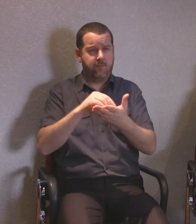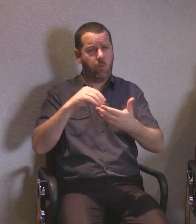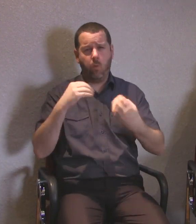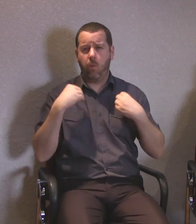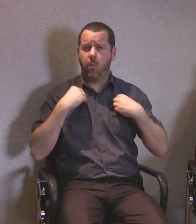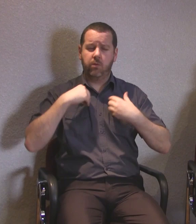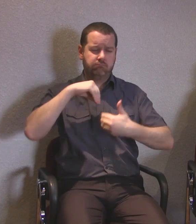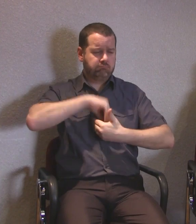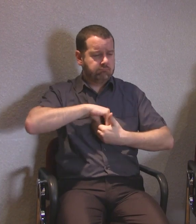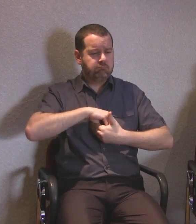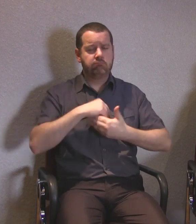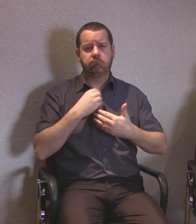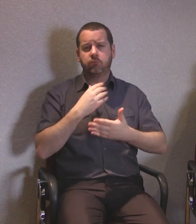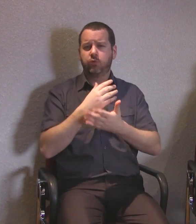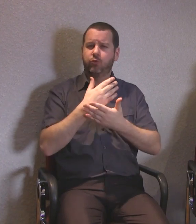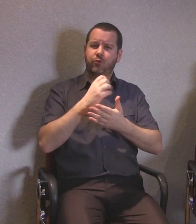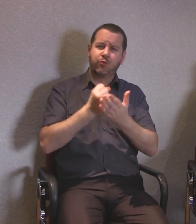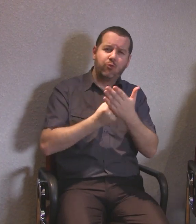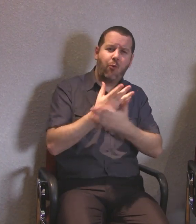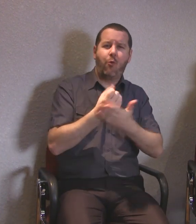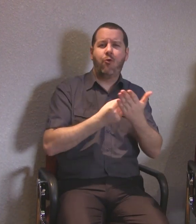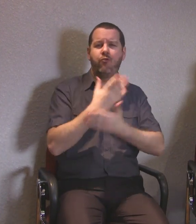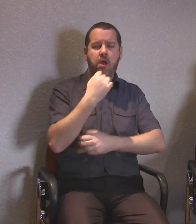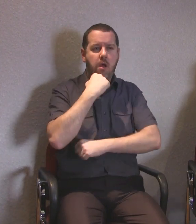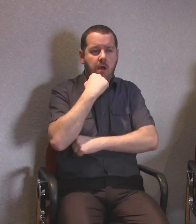A story that can move others, a story that people can relate too.